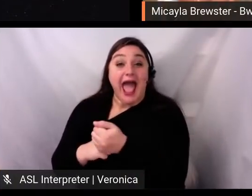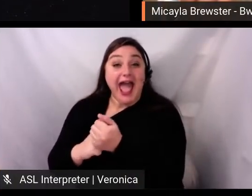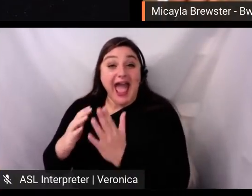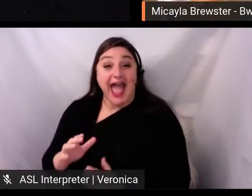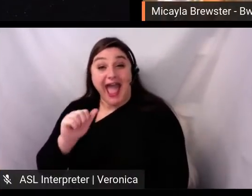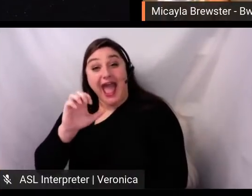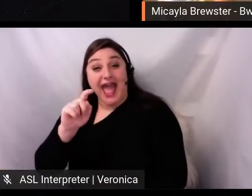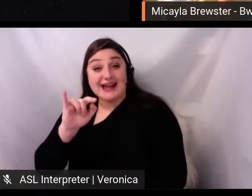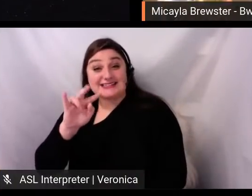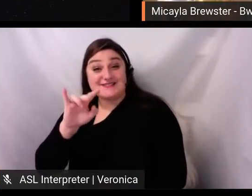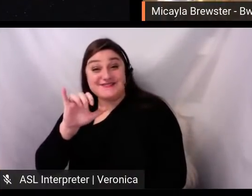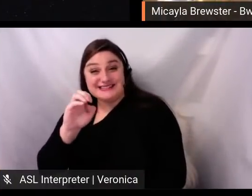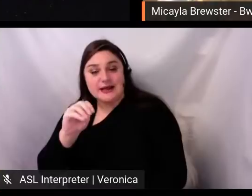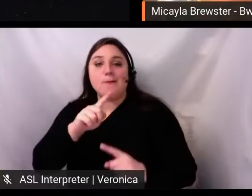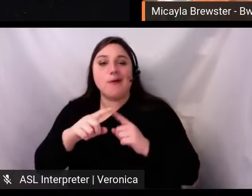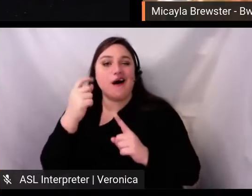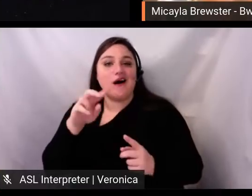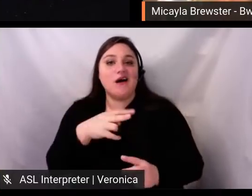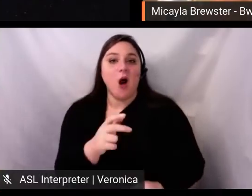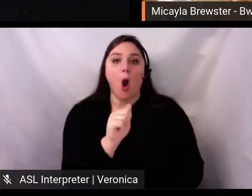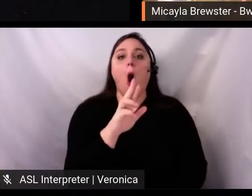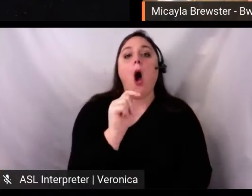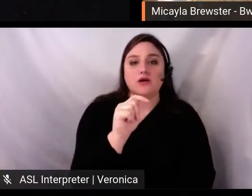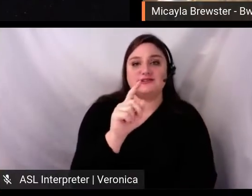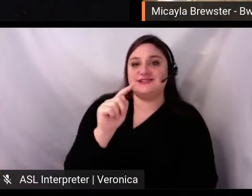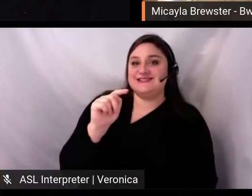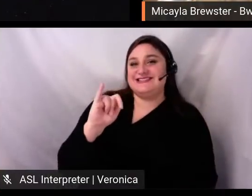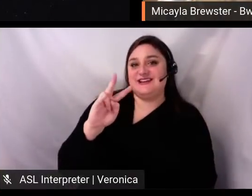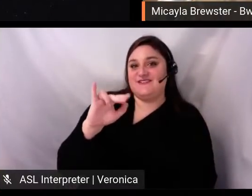the space where we as an organization operate best, which is the